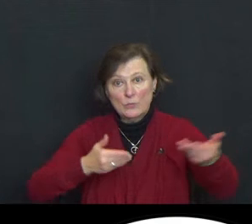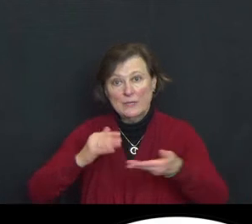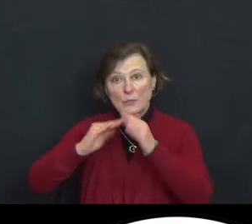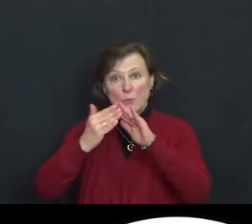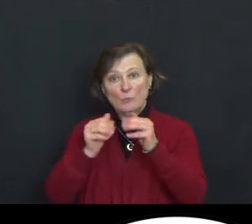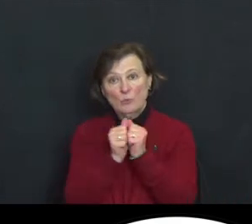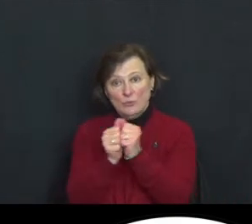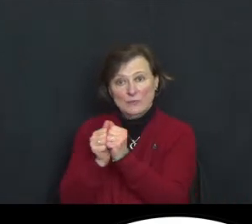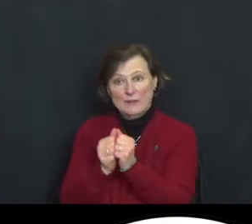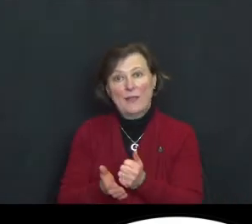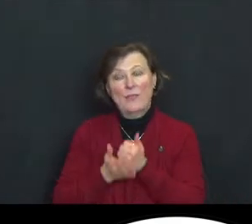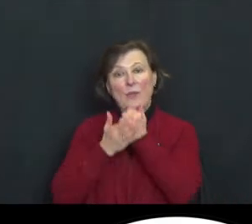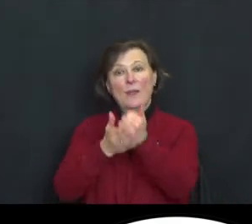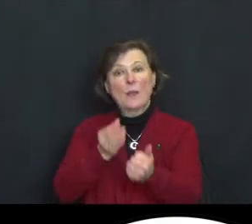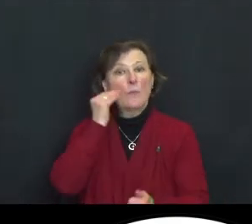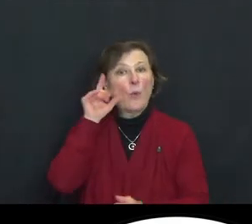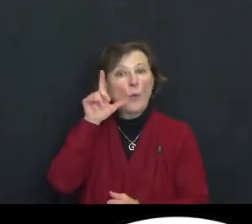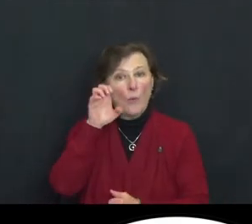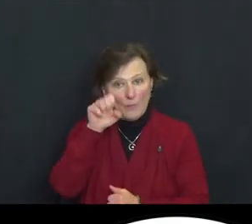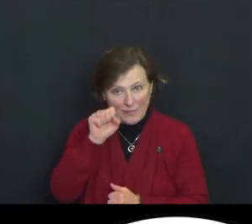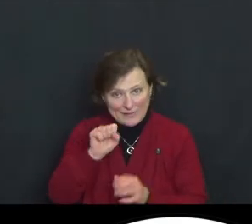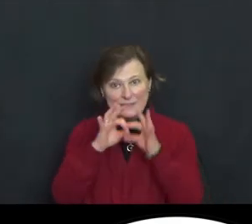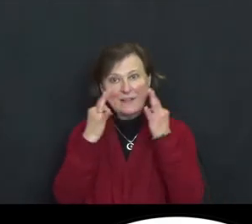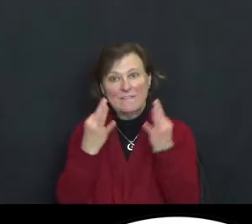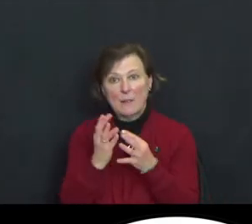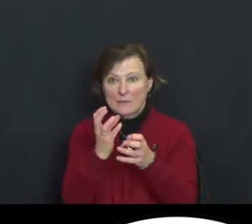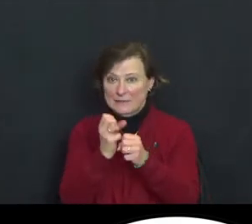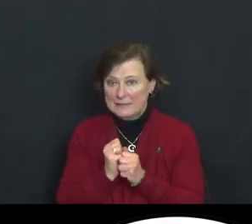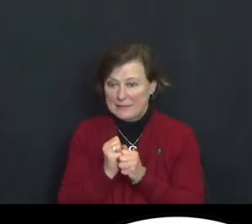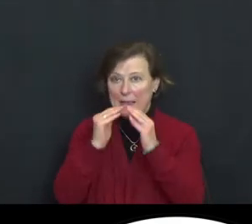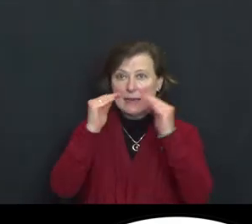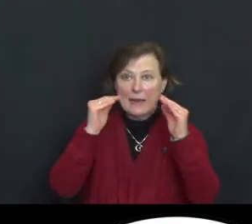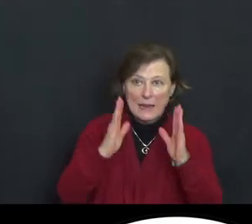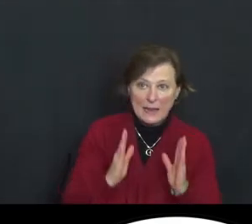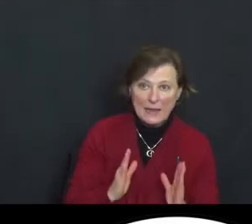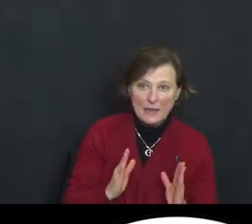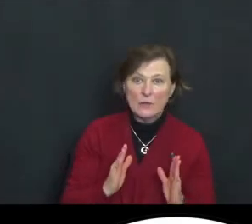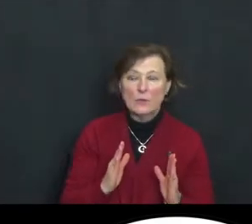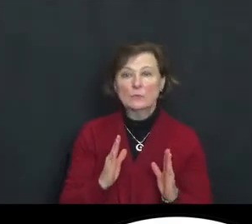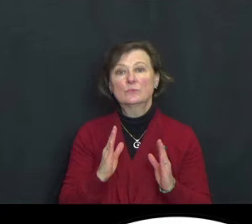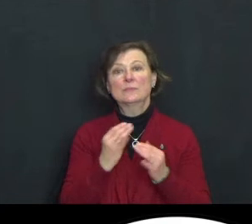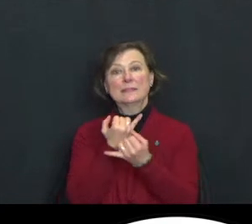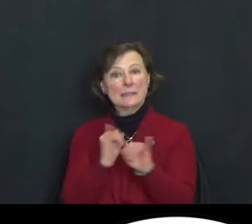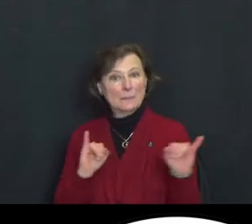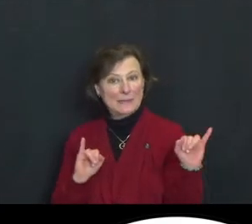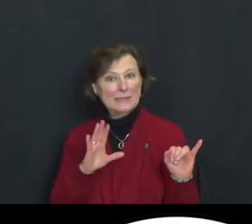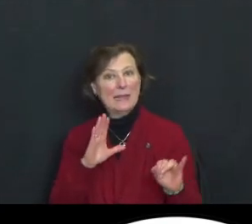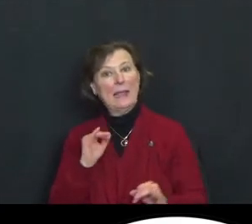families regain their housing their independence and their dignity.